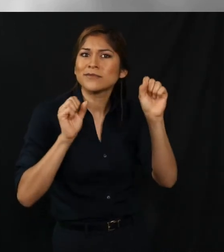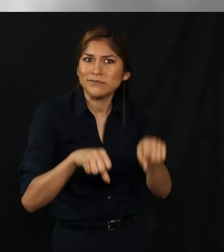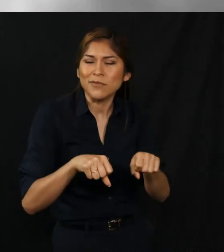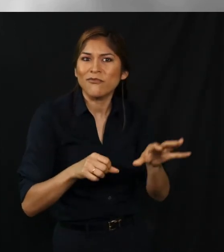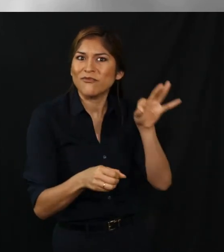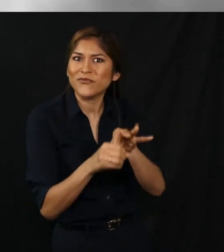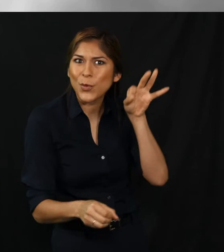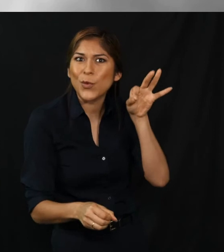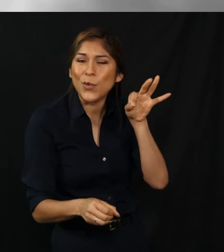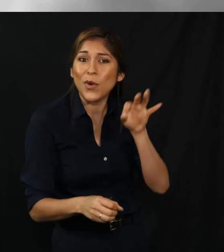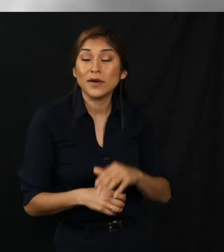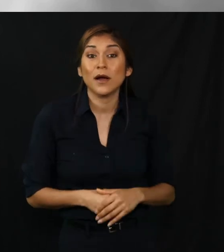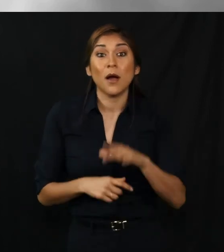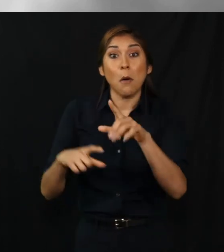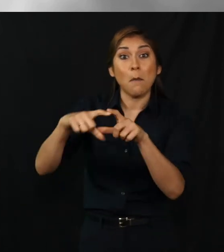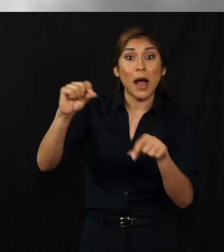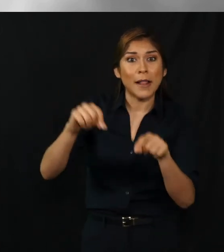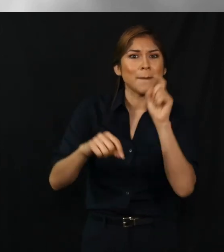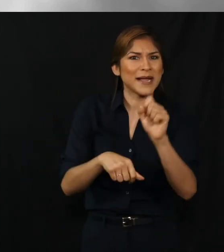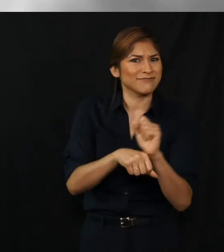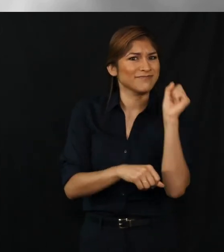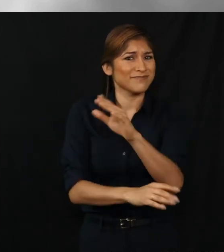Ballots must be returned by November the 3rd.